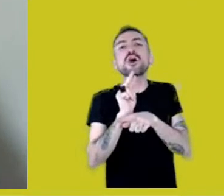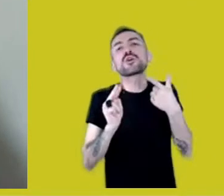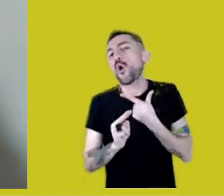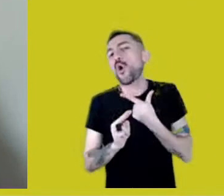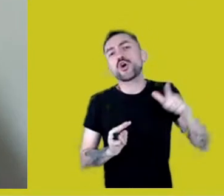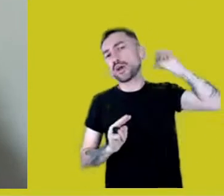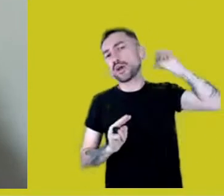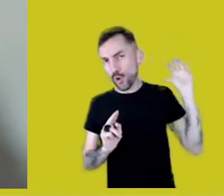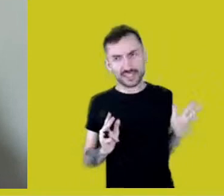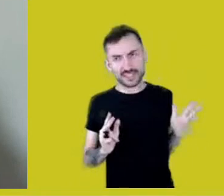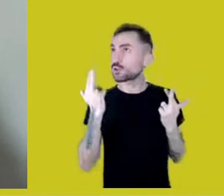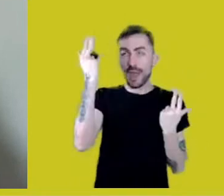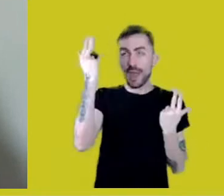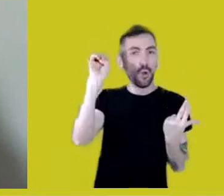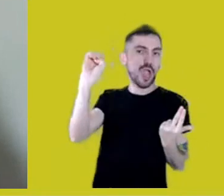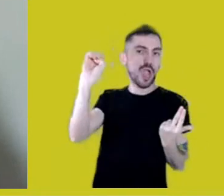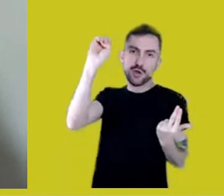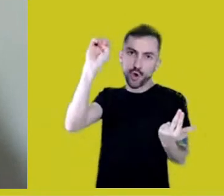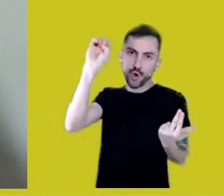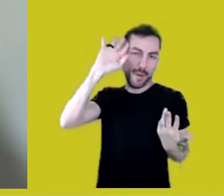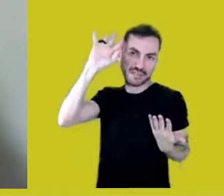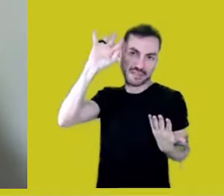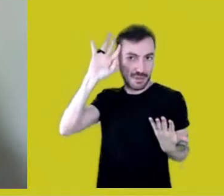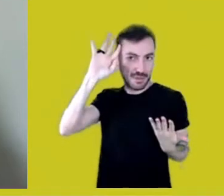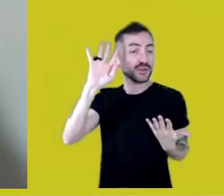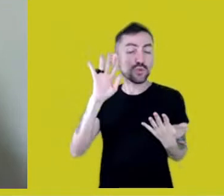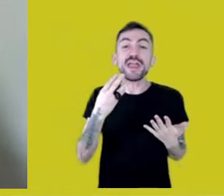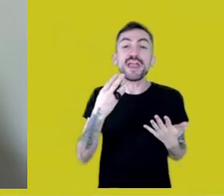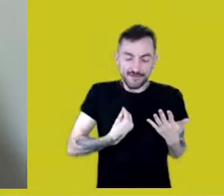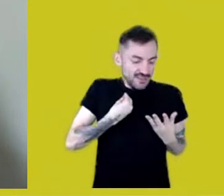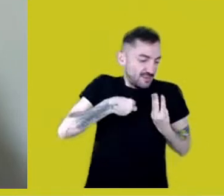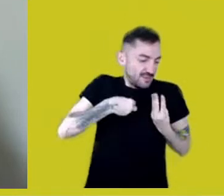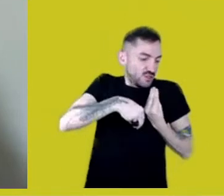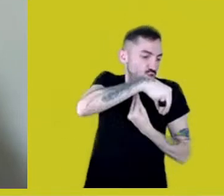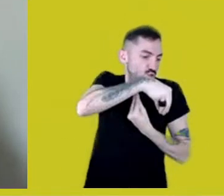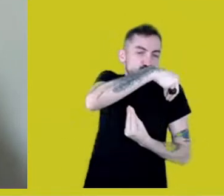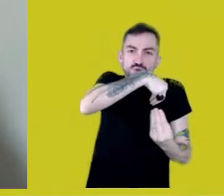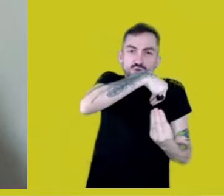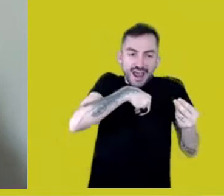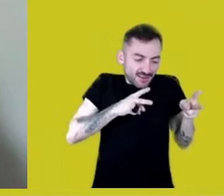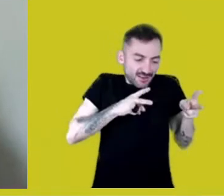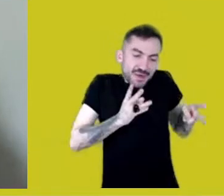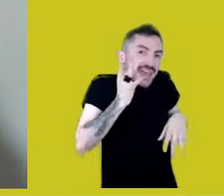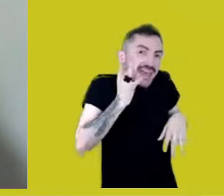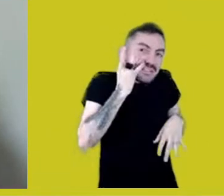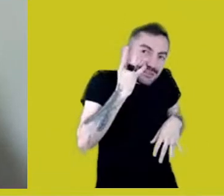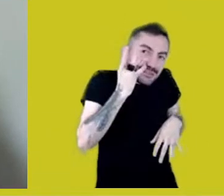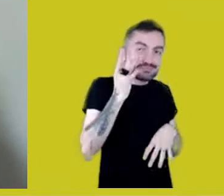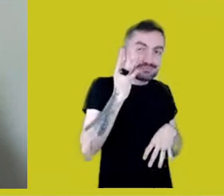seeps into living itself. I think Calé is talking about that, the relation between territory